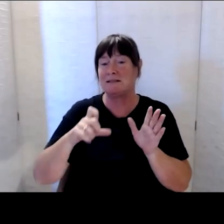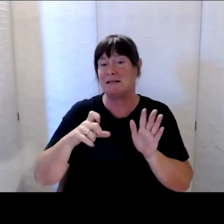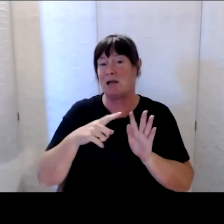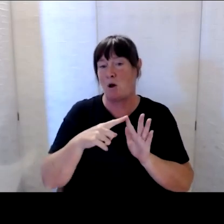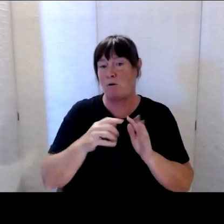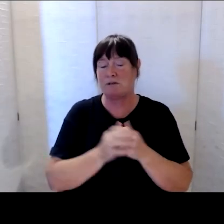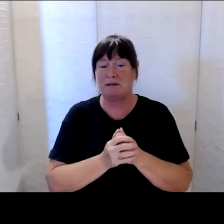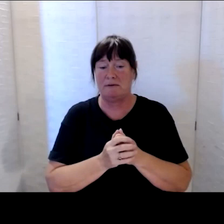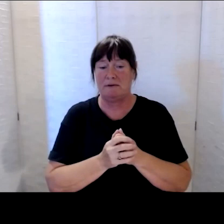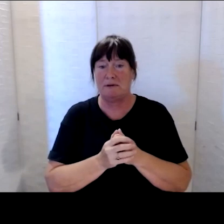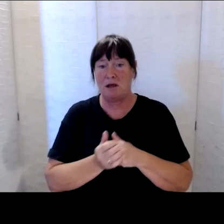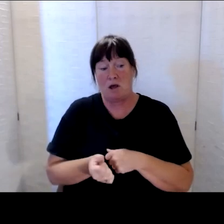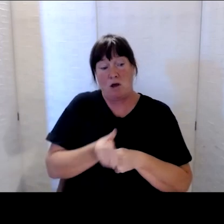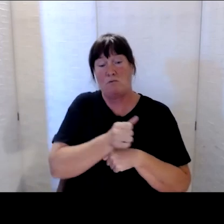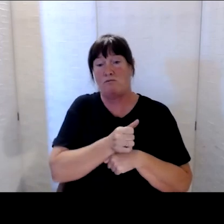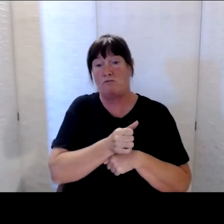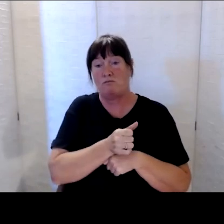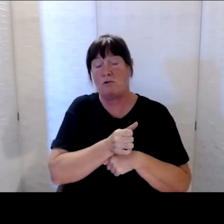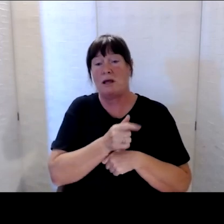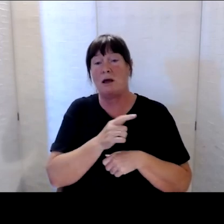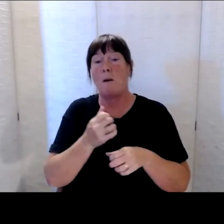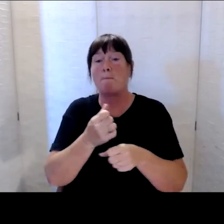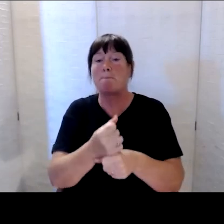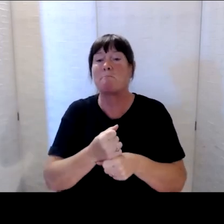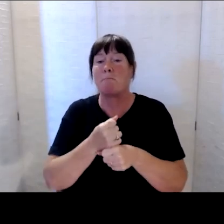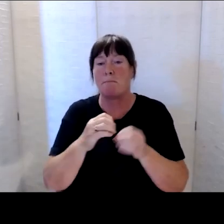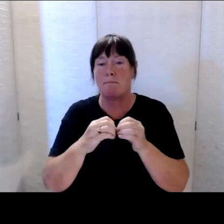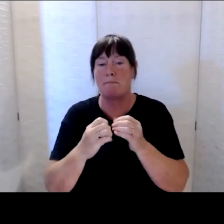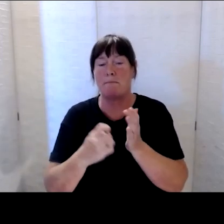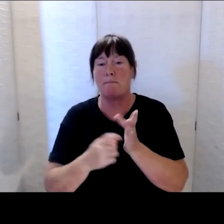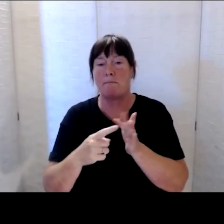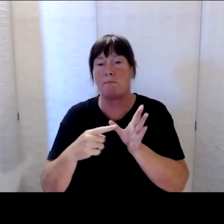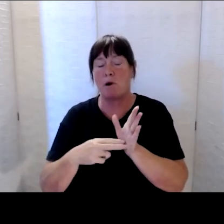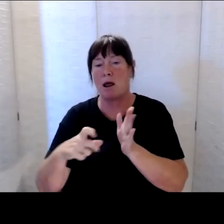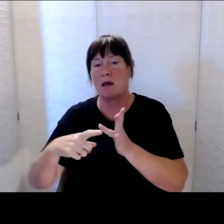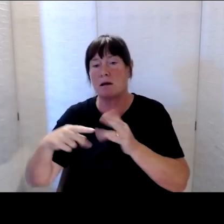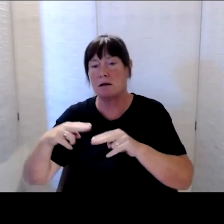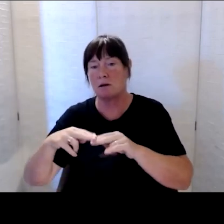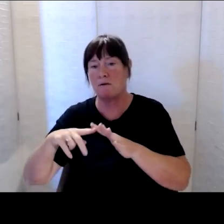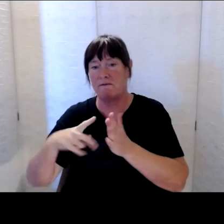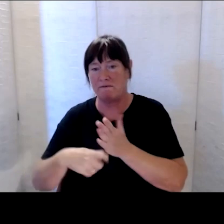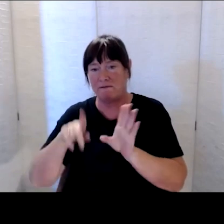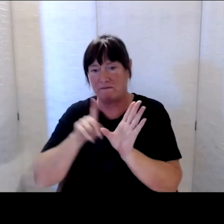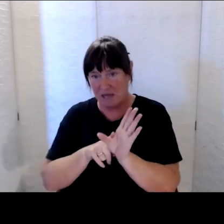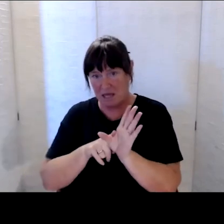On my immediate right is Brian Coffey, who’s the acting Deputy Chief Executive for our Policy, Strategy and Partnerships Group.